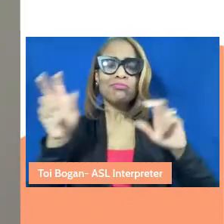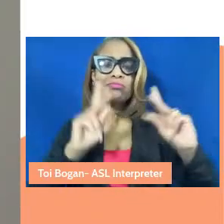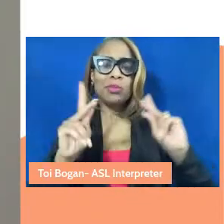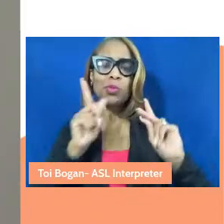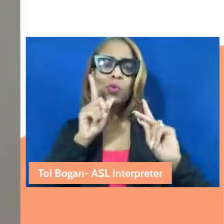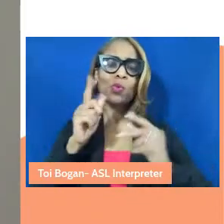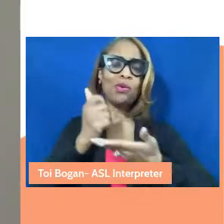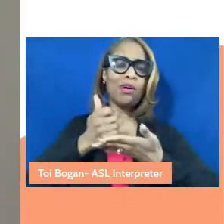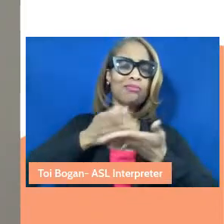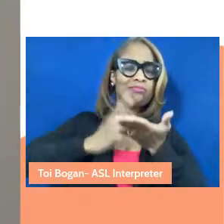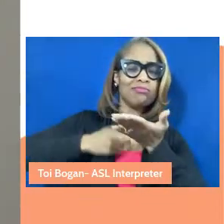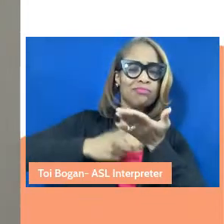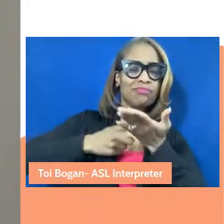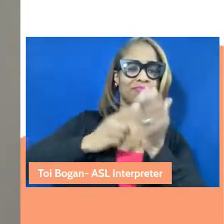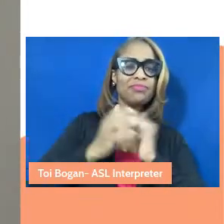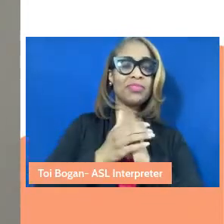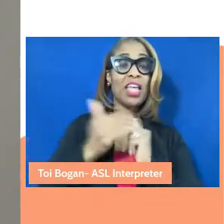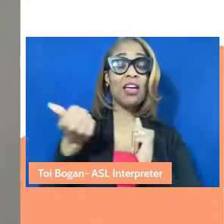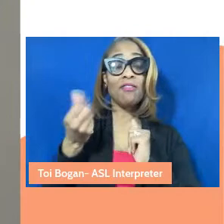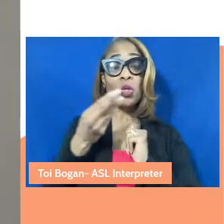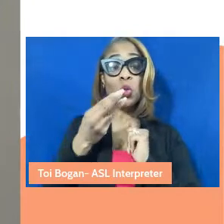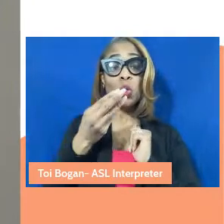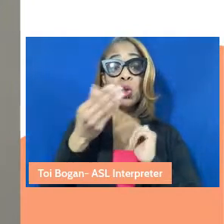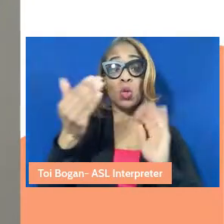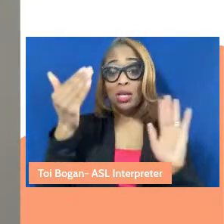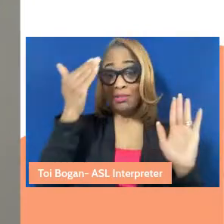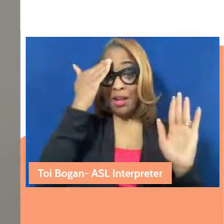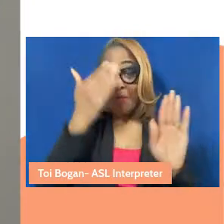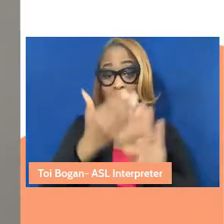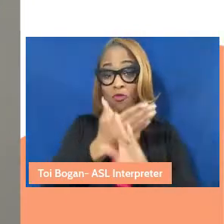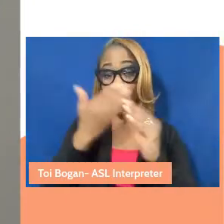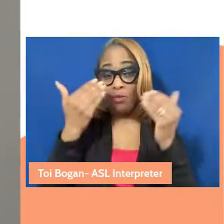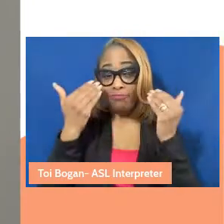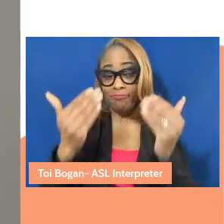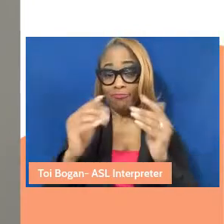However, there's a few acknowledgements we need to make before we begin our programming for today.